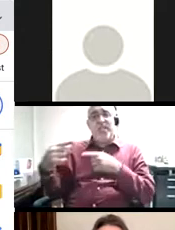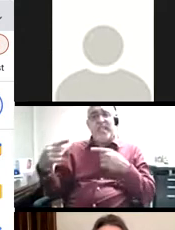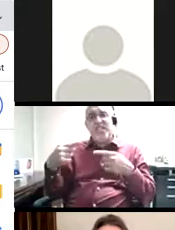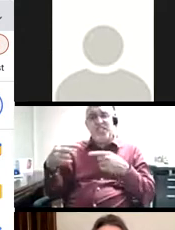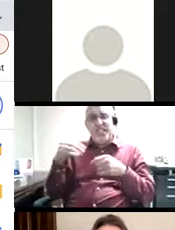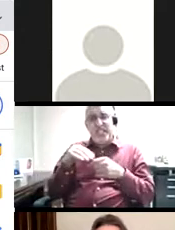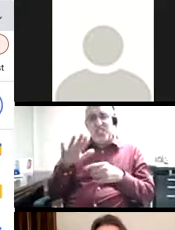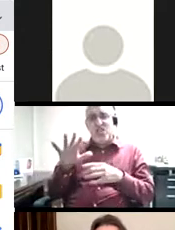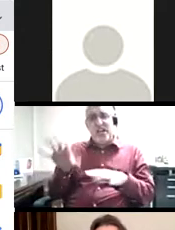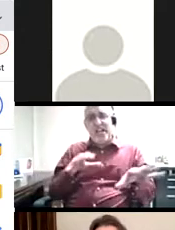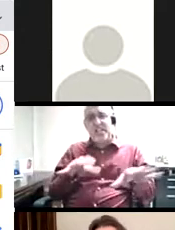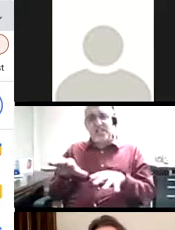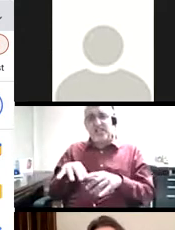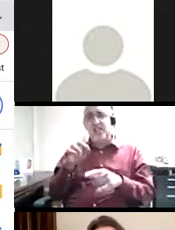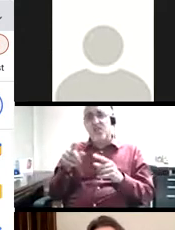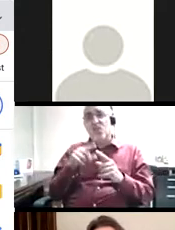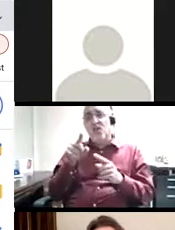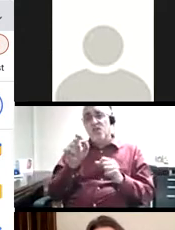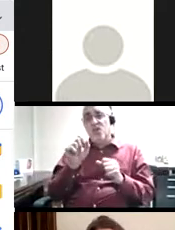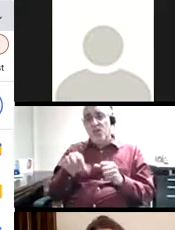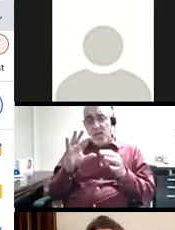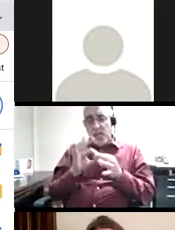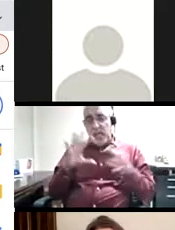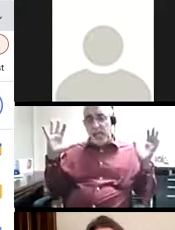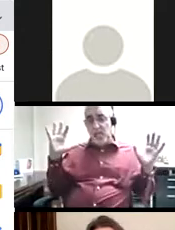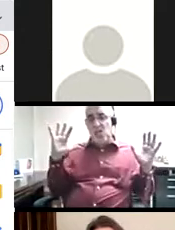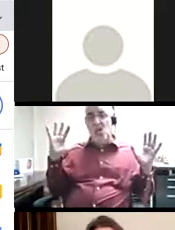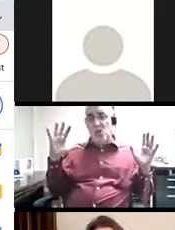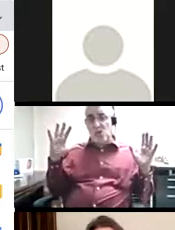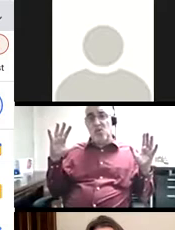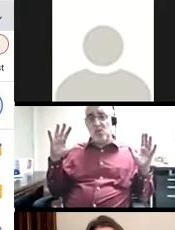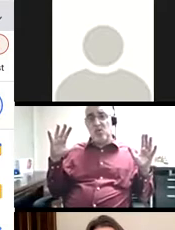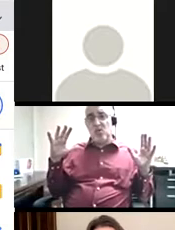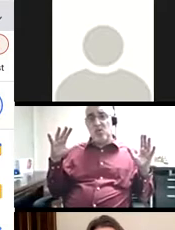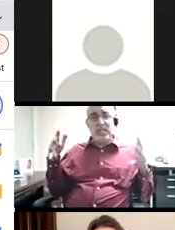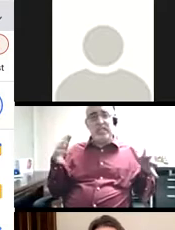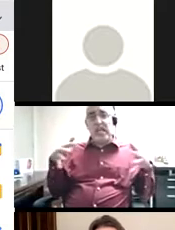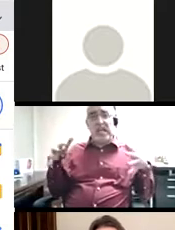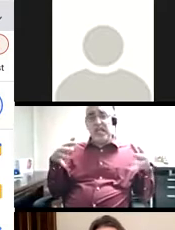action and that when we can let go of this tension we discover a spontaneous compassion for others